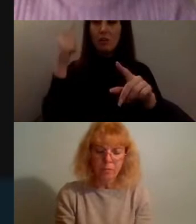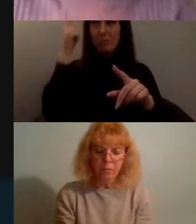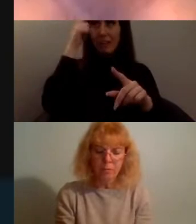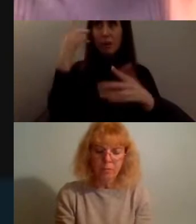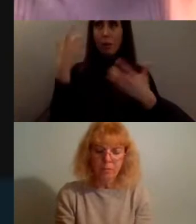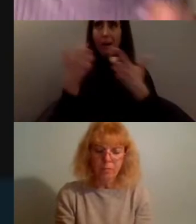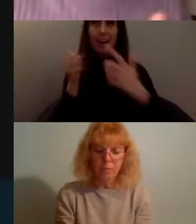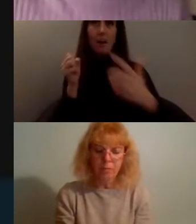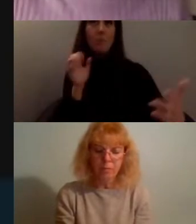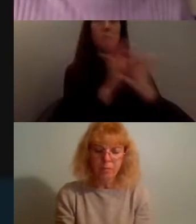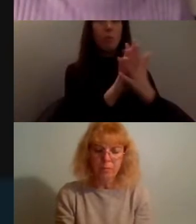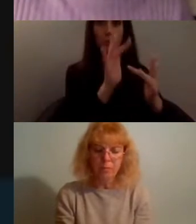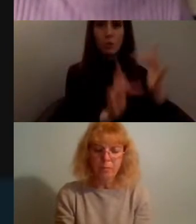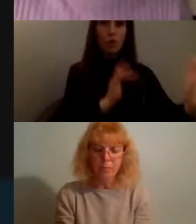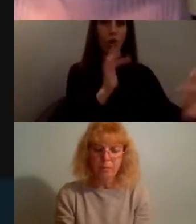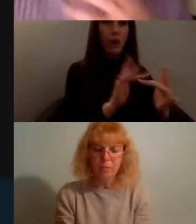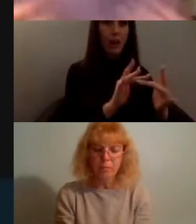so i think that's really important thing to